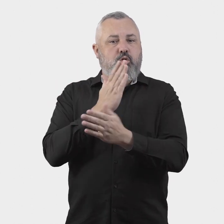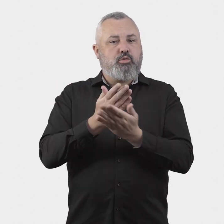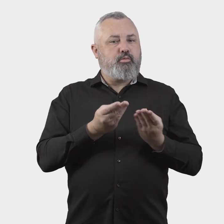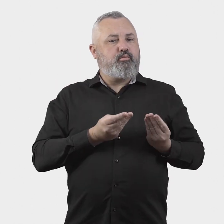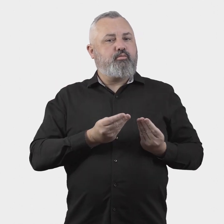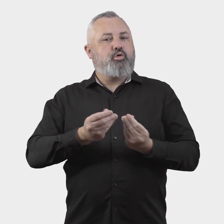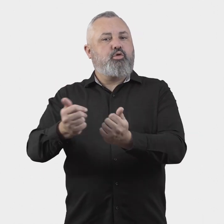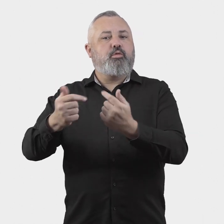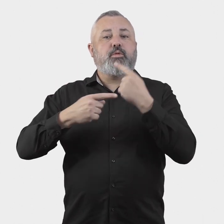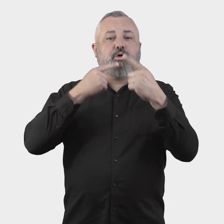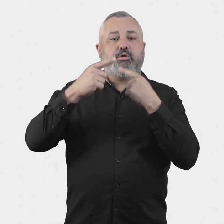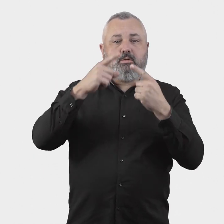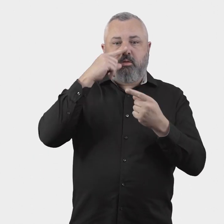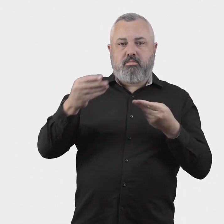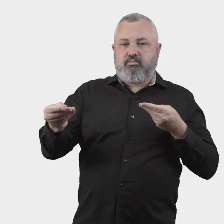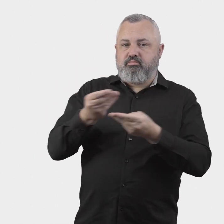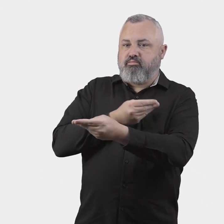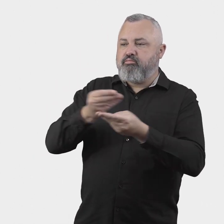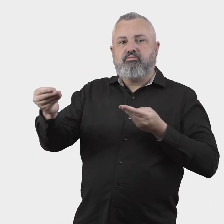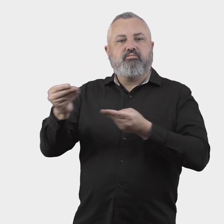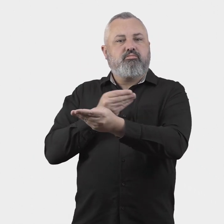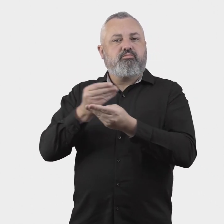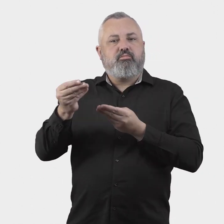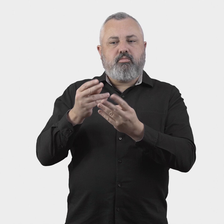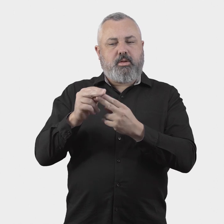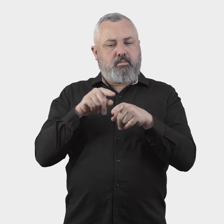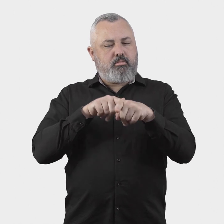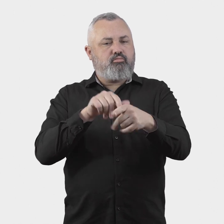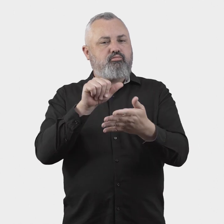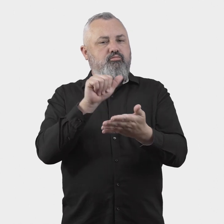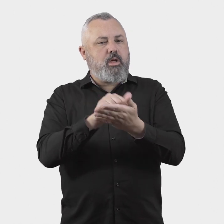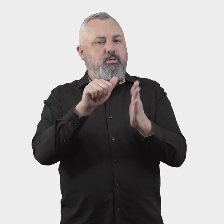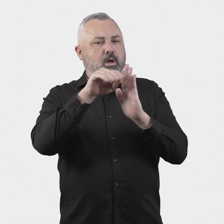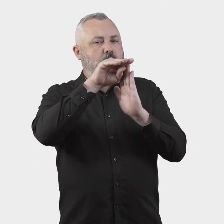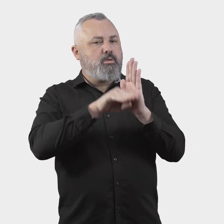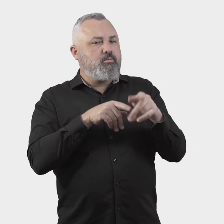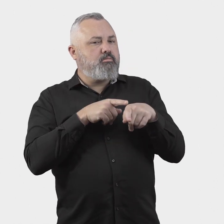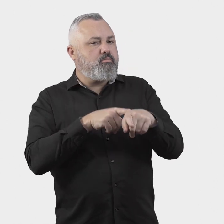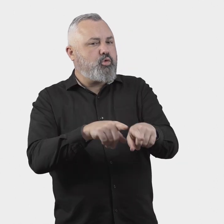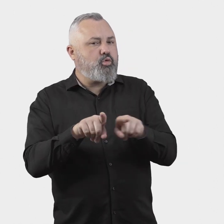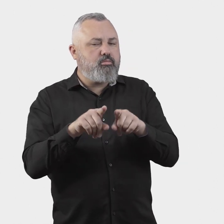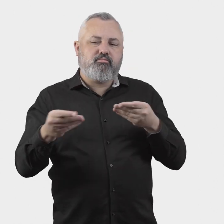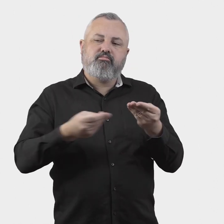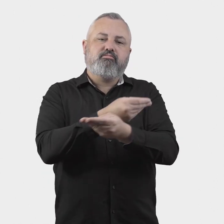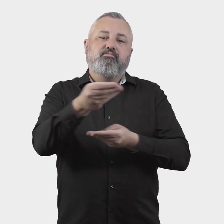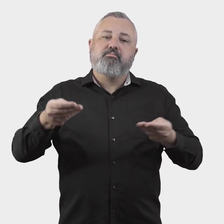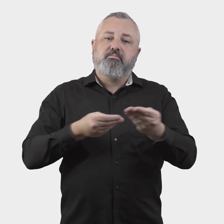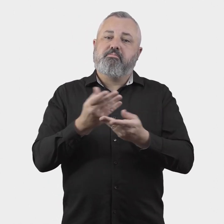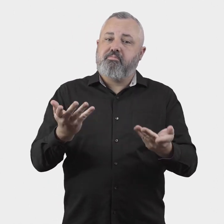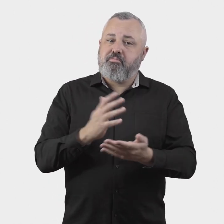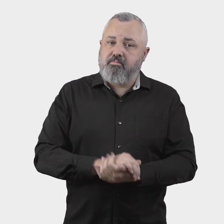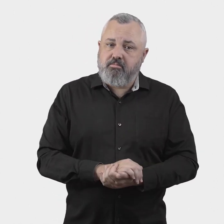regulators and other bodies, to guide the exchange of information.